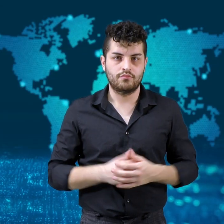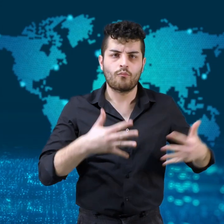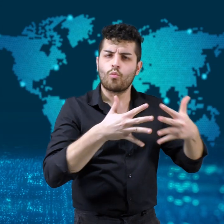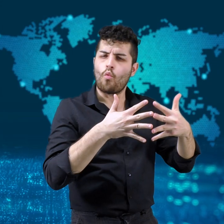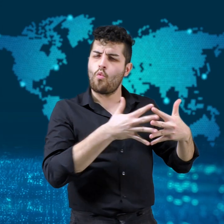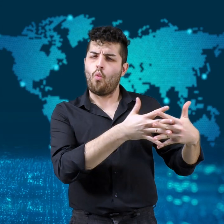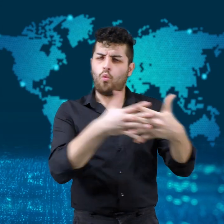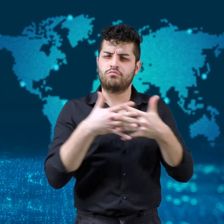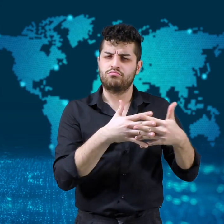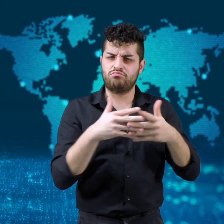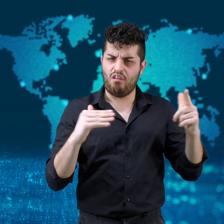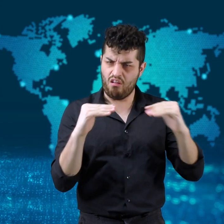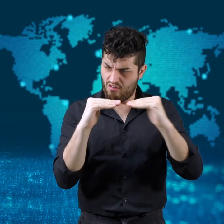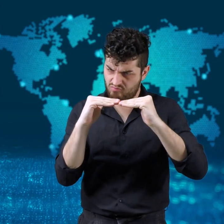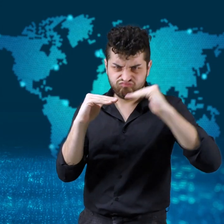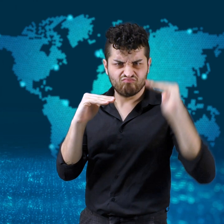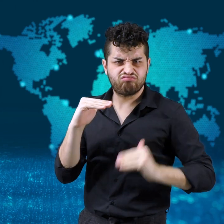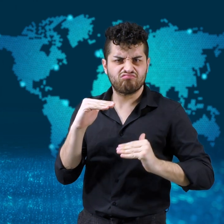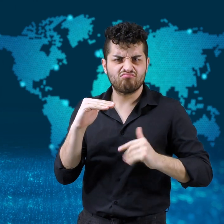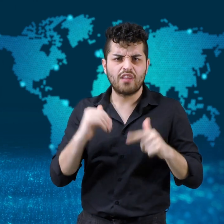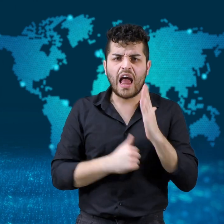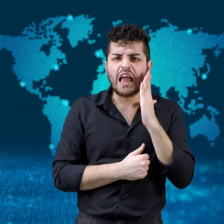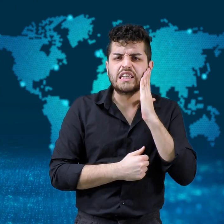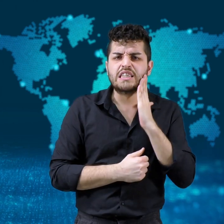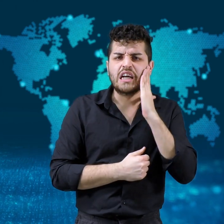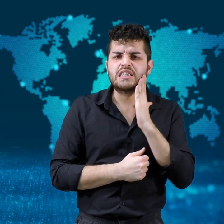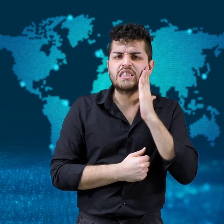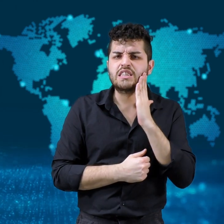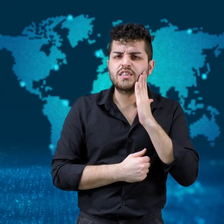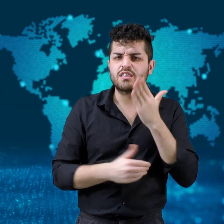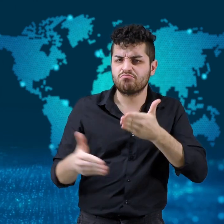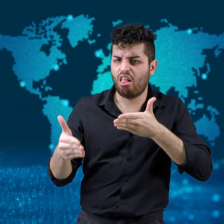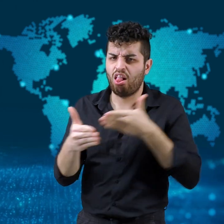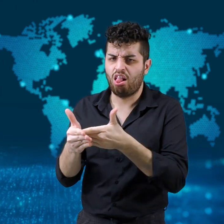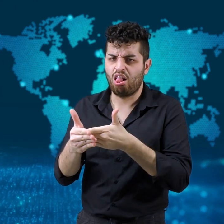[Nicola]: In the United States,